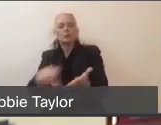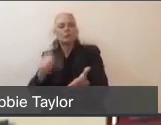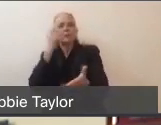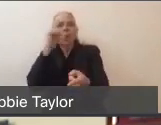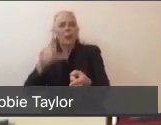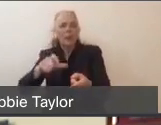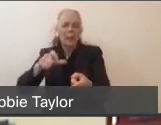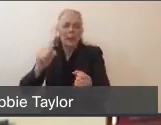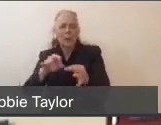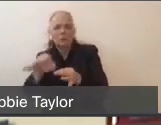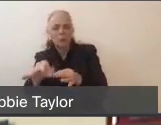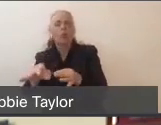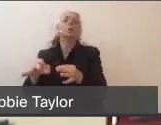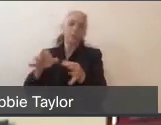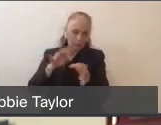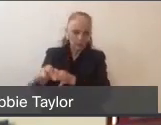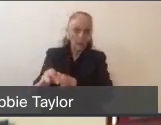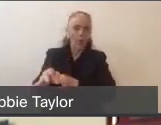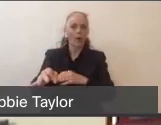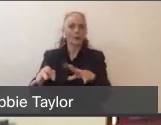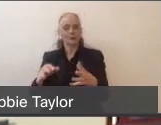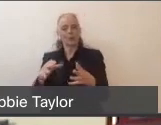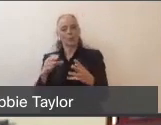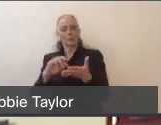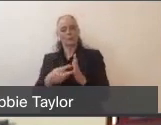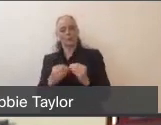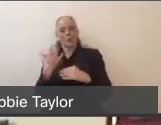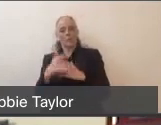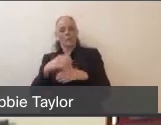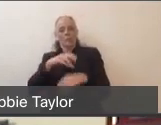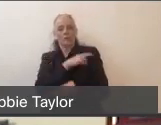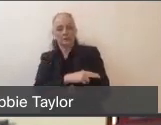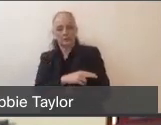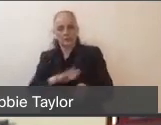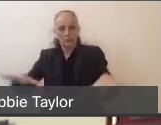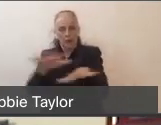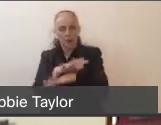and being able to prescribe medication, so on and so forth, without patients having to come into the hospital.